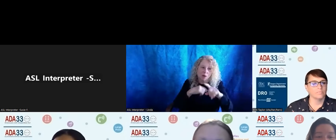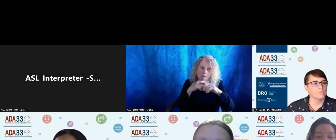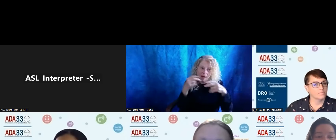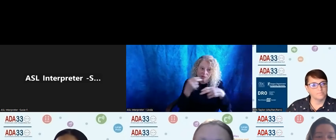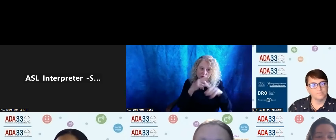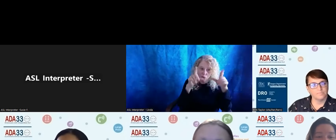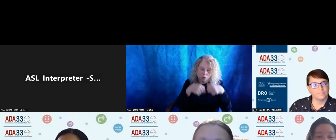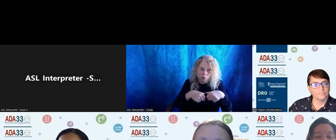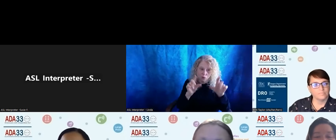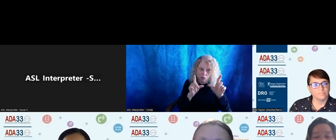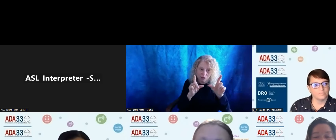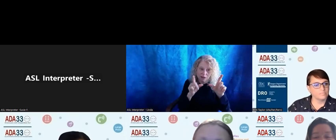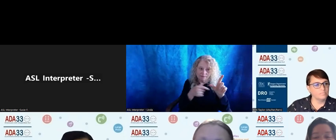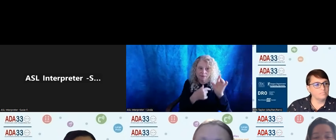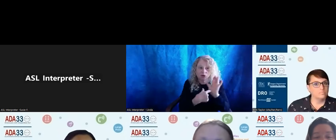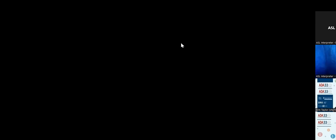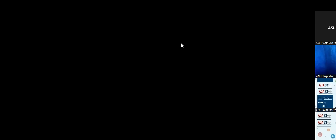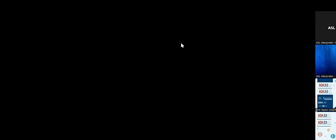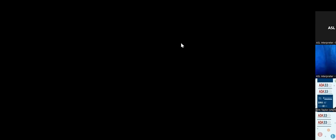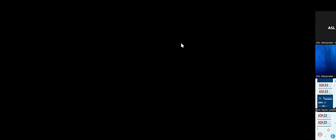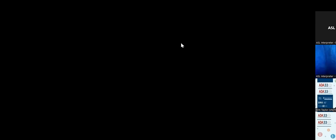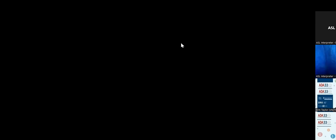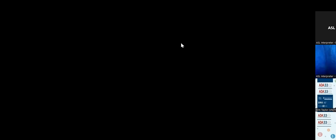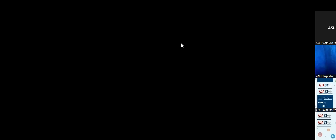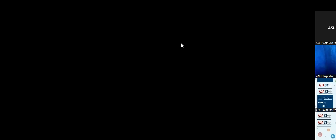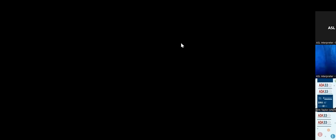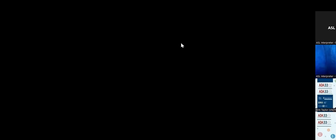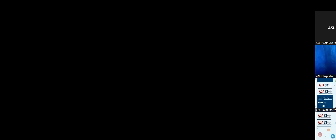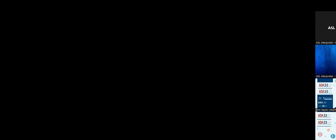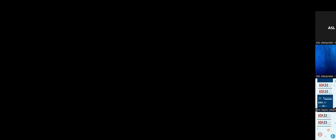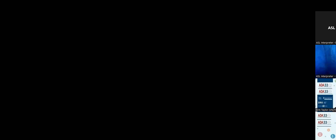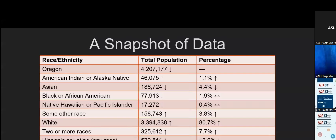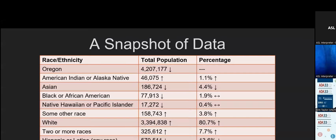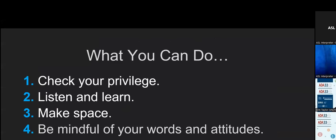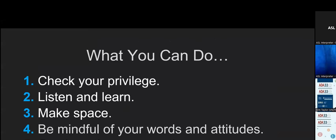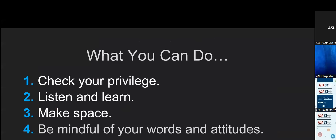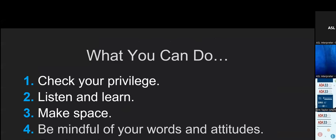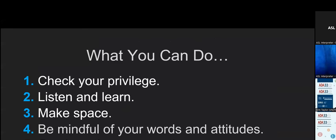to get us to the last few slides. So when we talk about this, part of that means what,